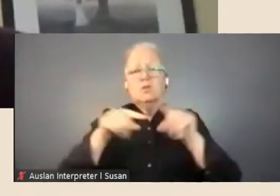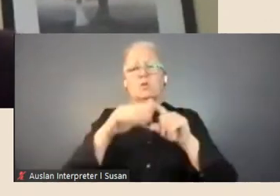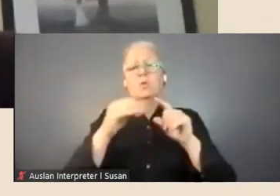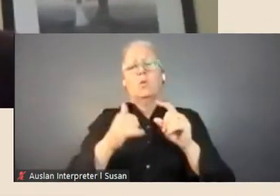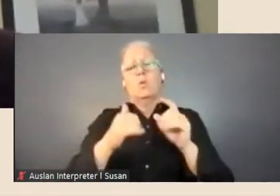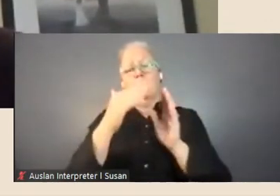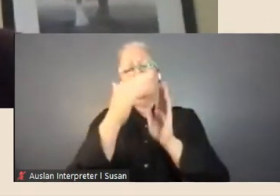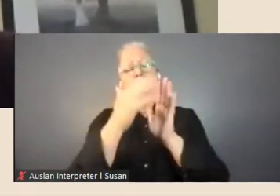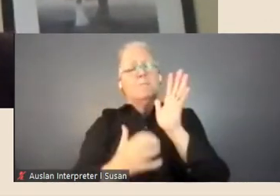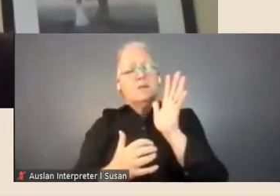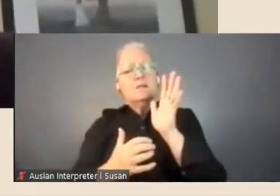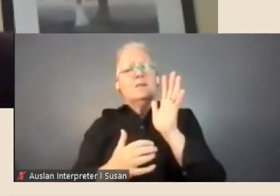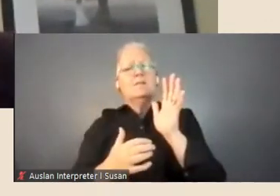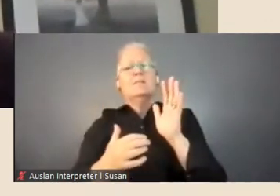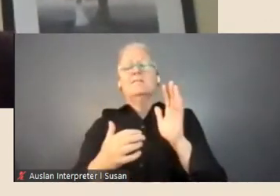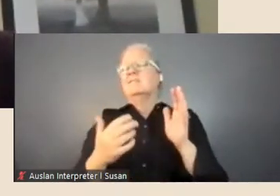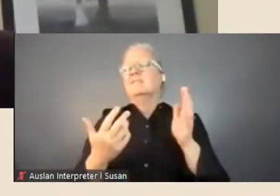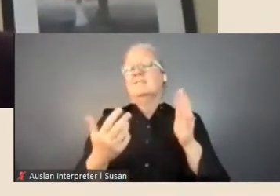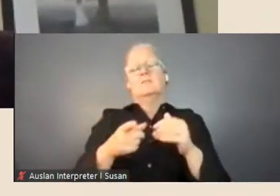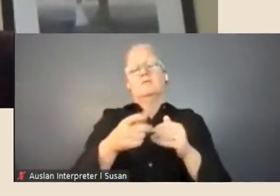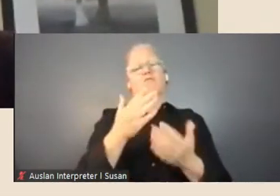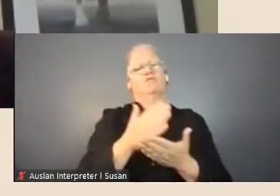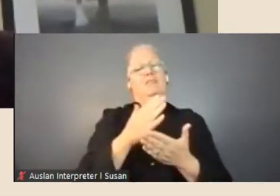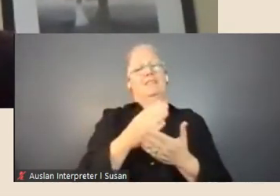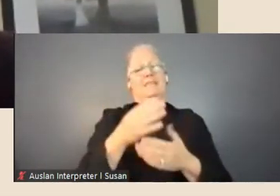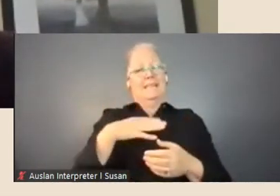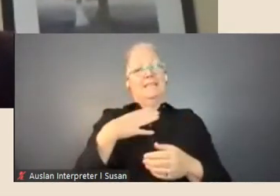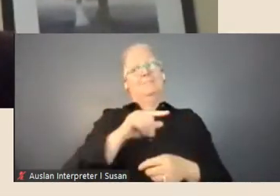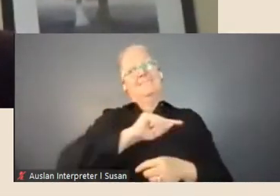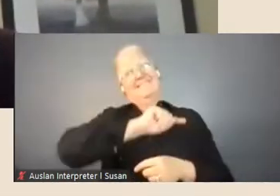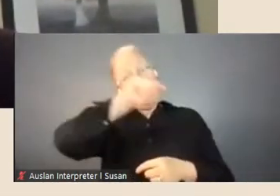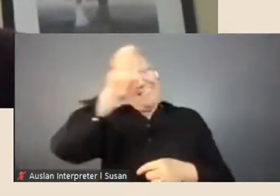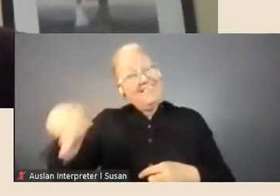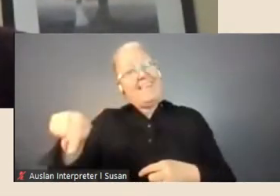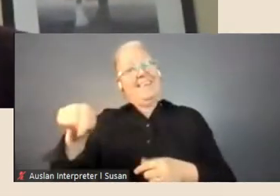for example you really need to be at the Library and looking at it, and there's only one spot in